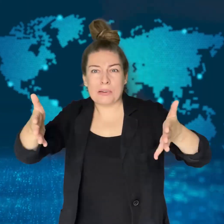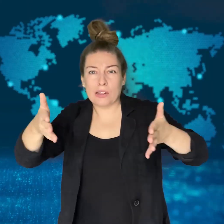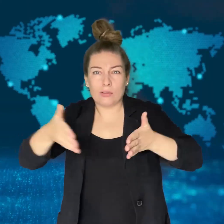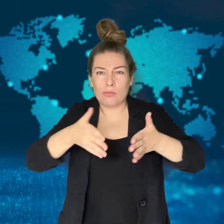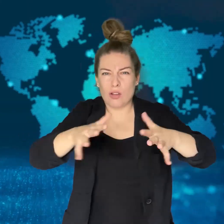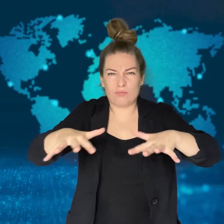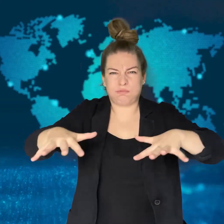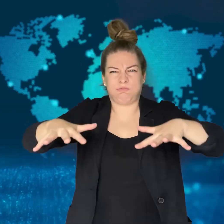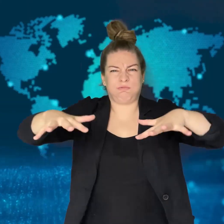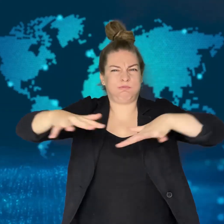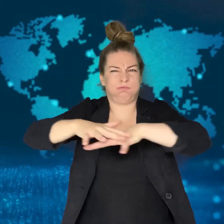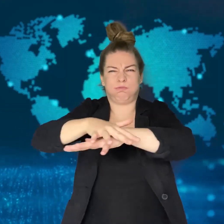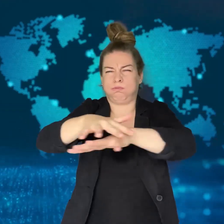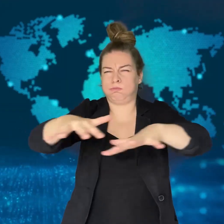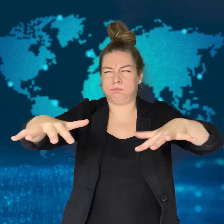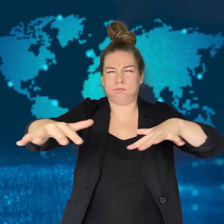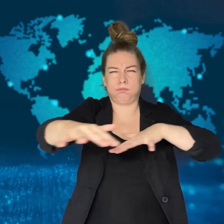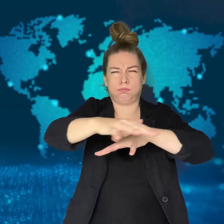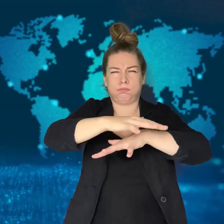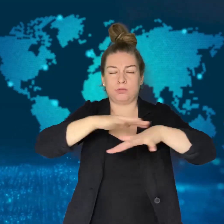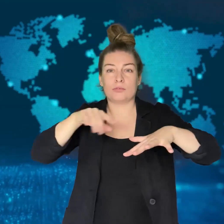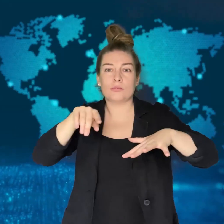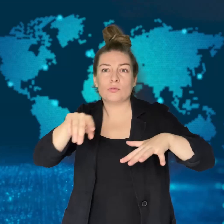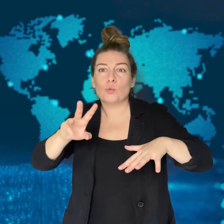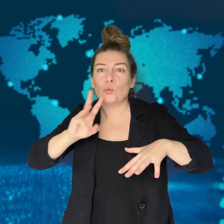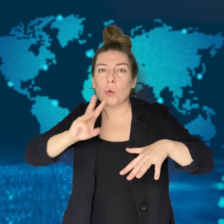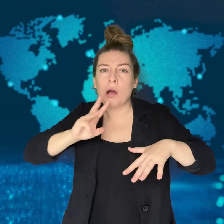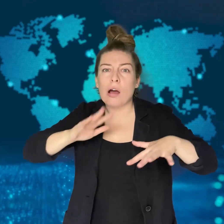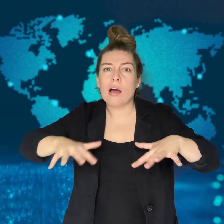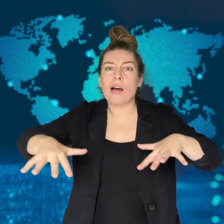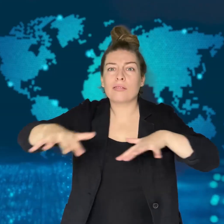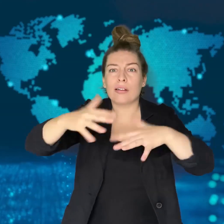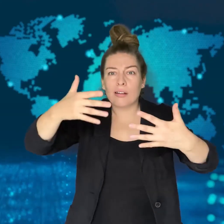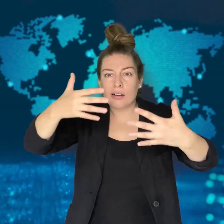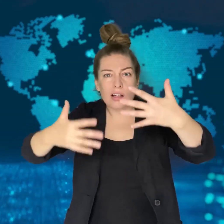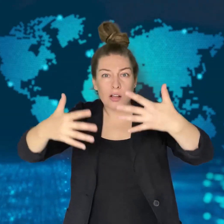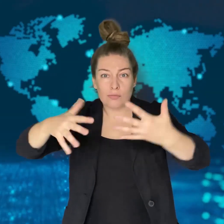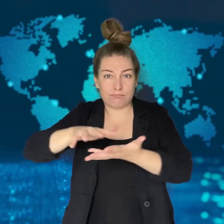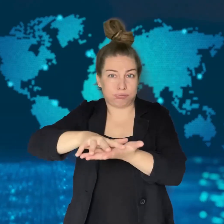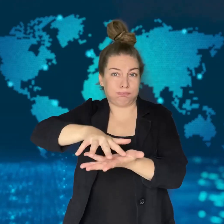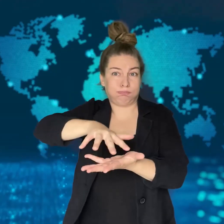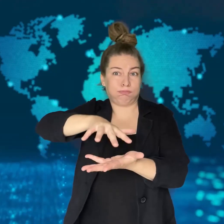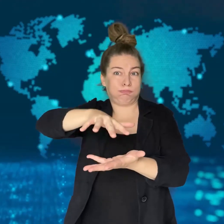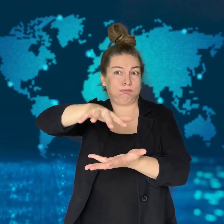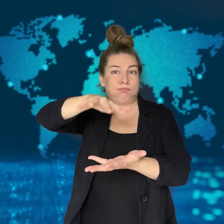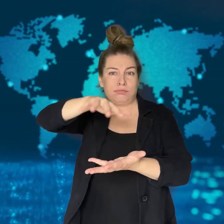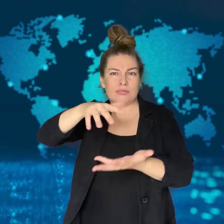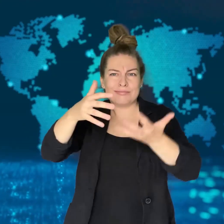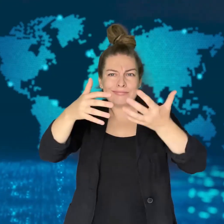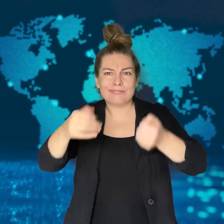It continued to bring torrential rains,